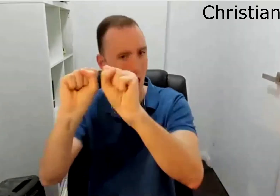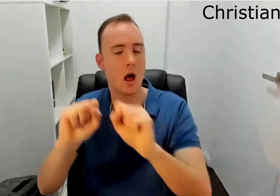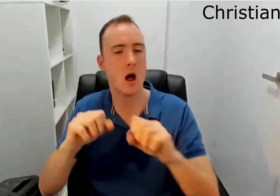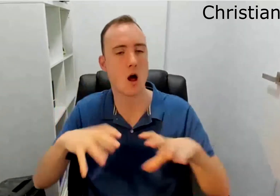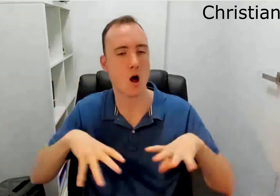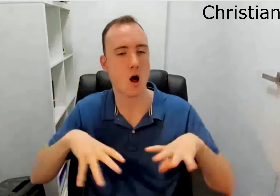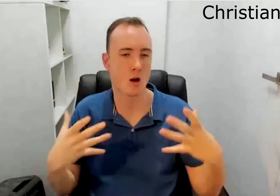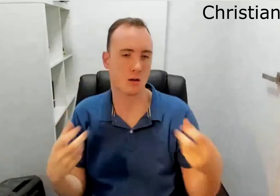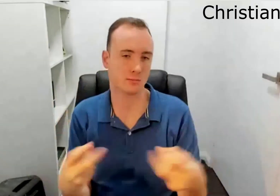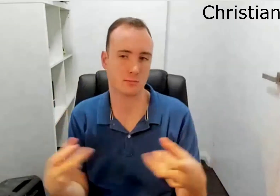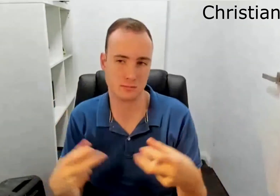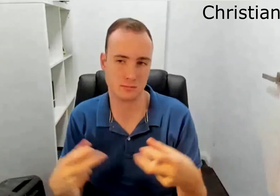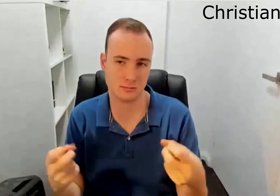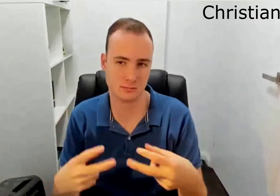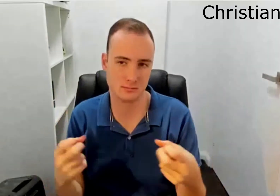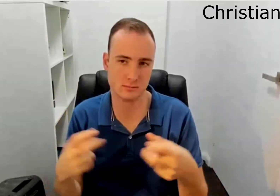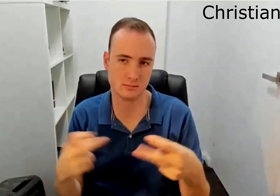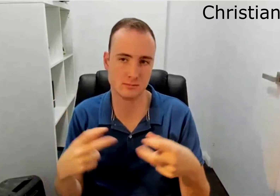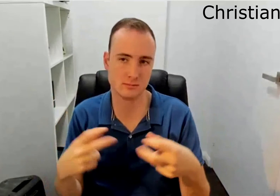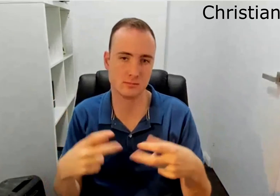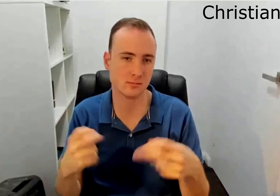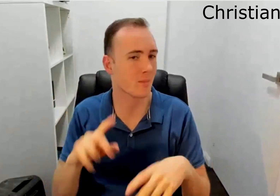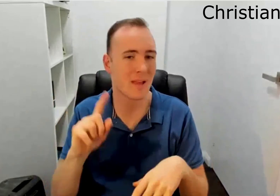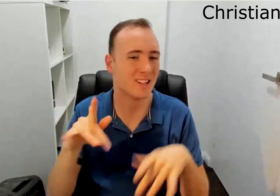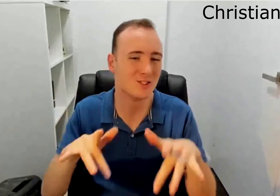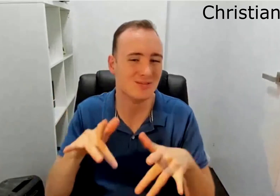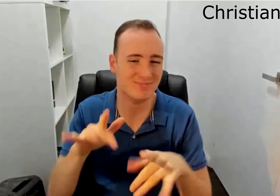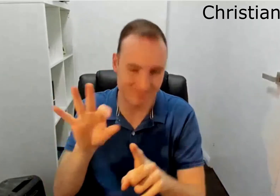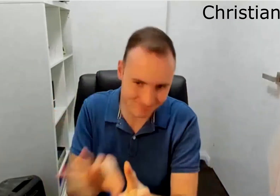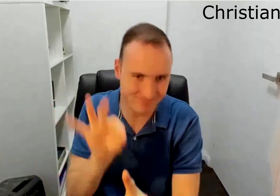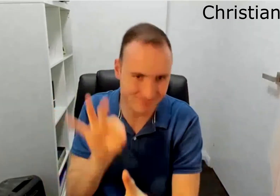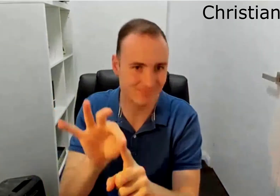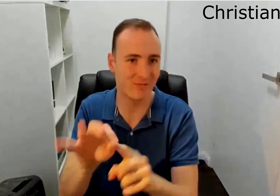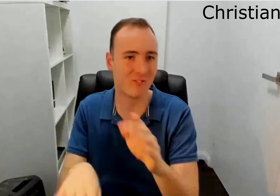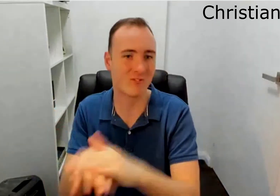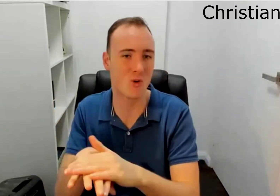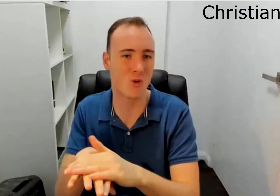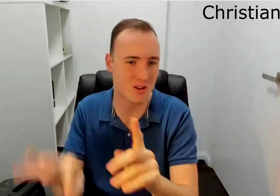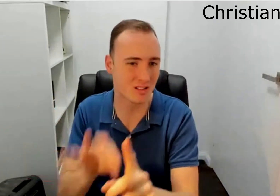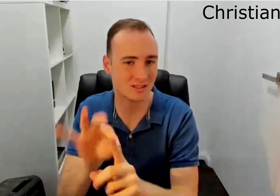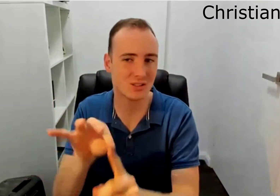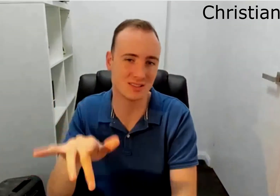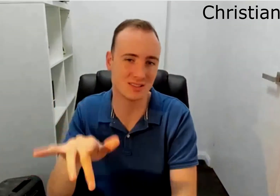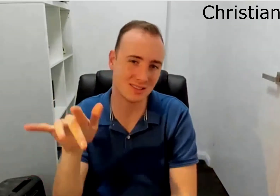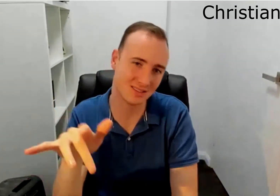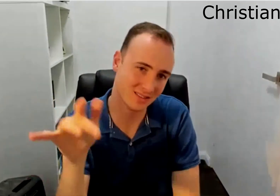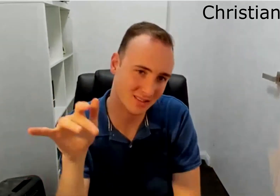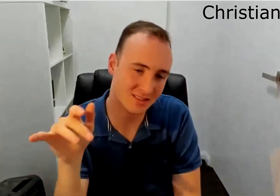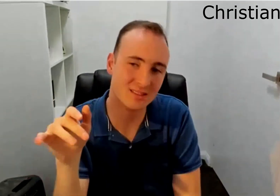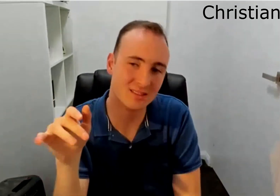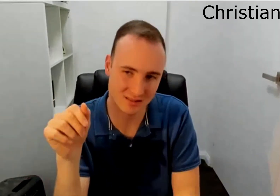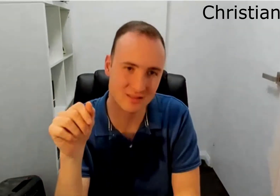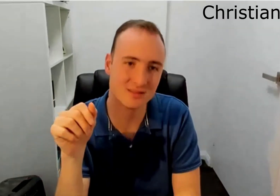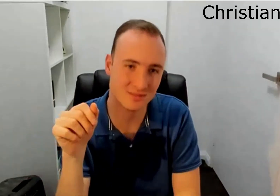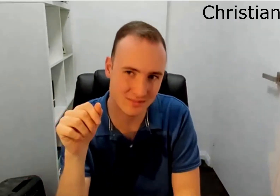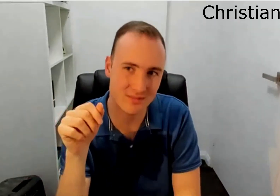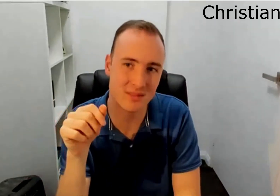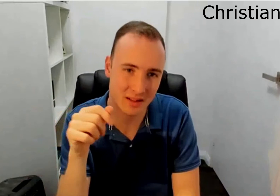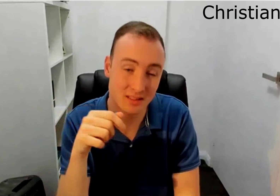Recently and they have you have to use the youtube auto captions Which isn't a precise technology just yet